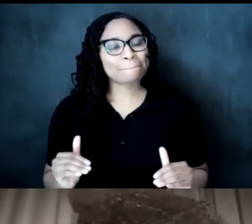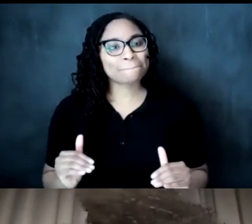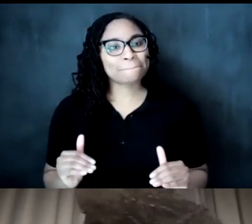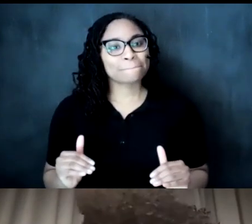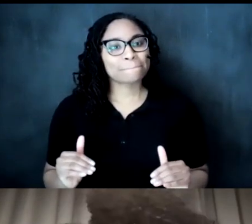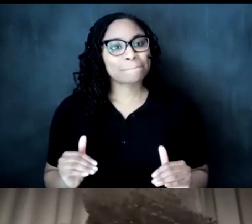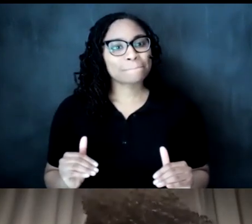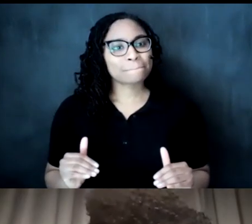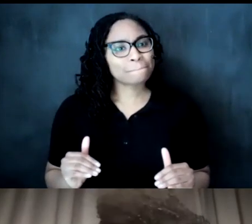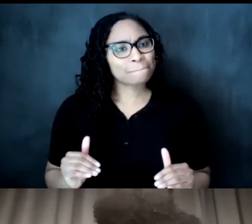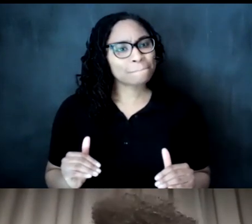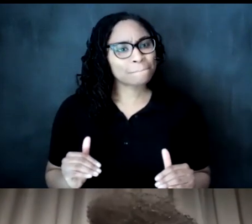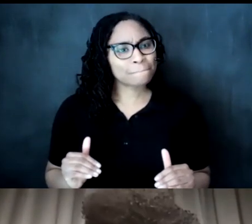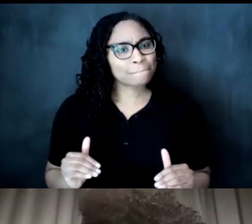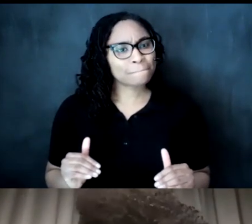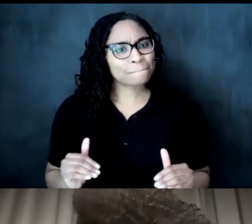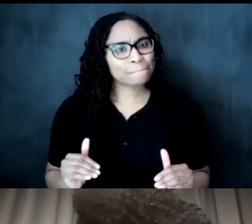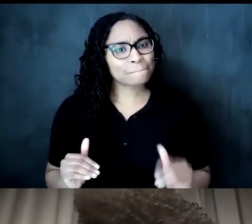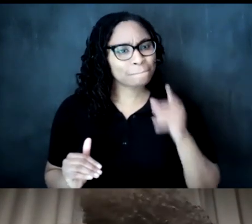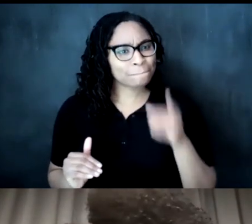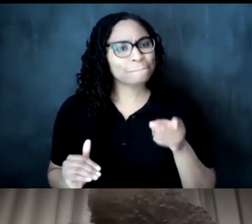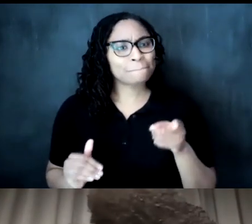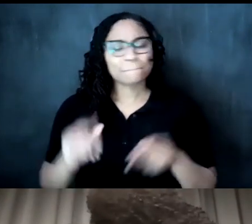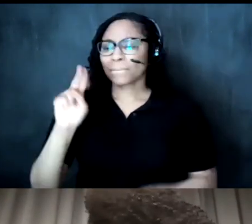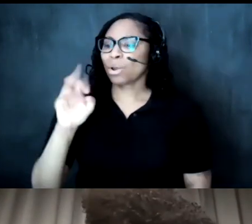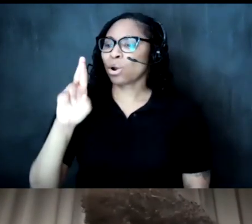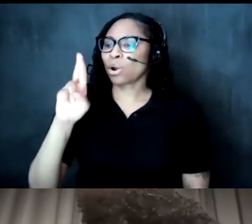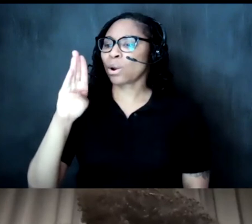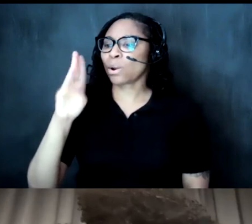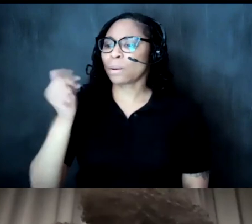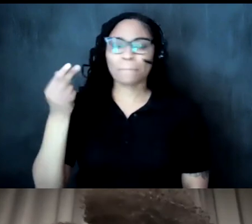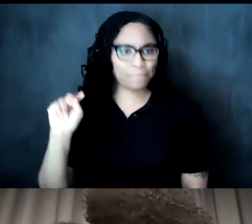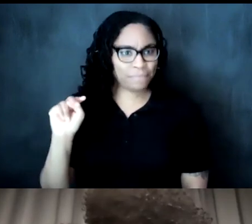think this is the t story it's from urban innovation center i'm remembering how my